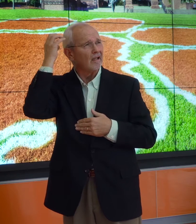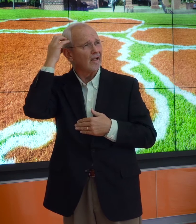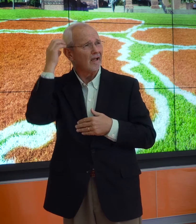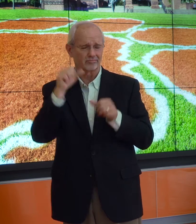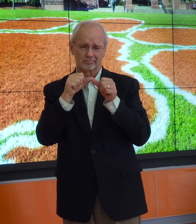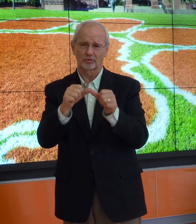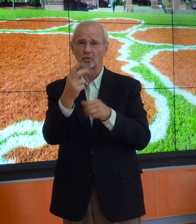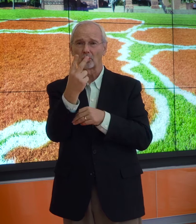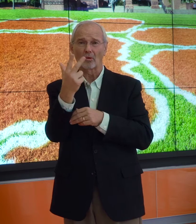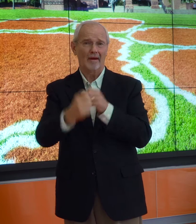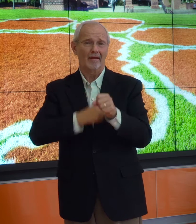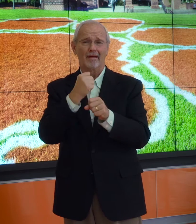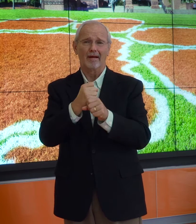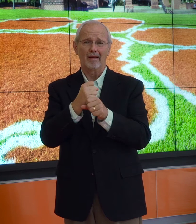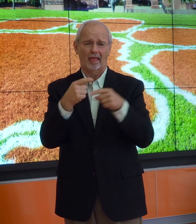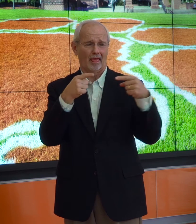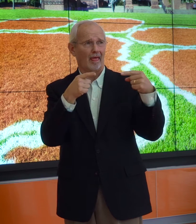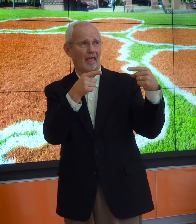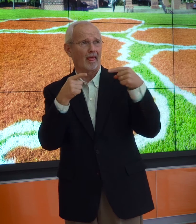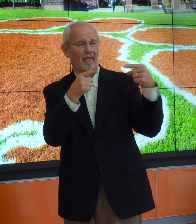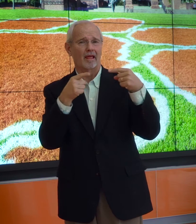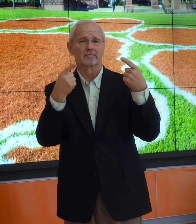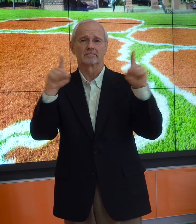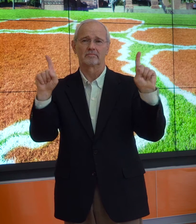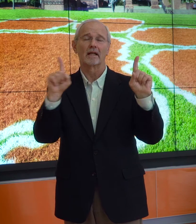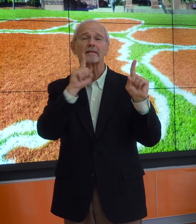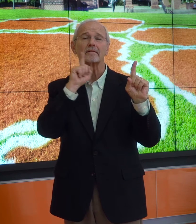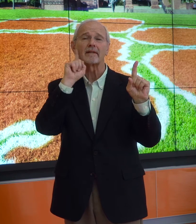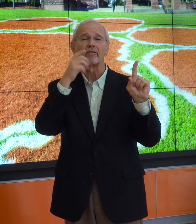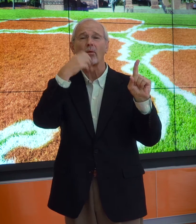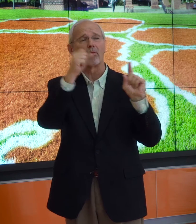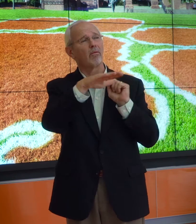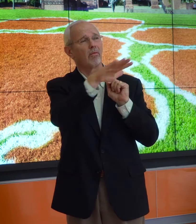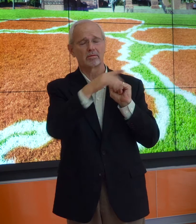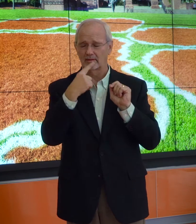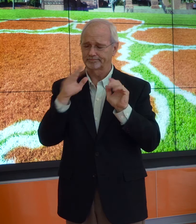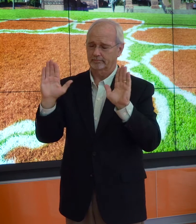The children said, "No, it's this sign." This continued for 2-3 years.